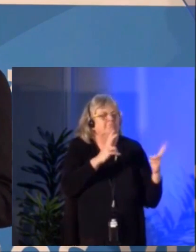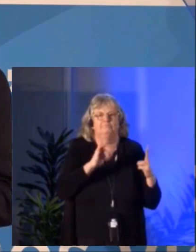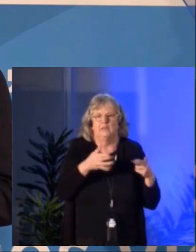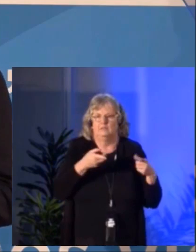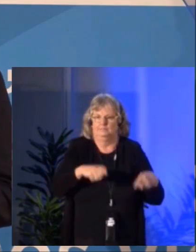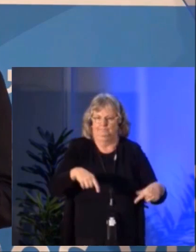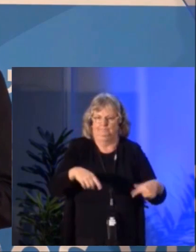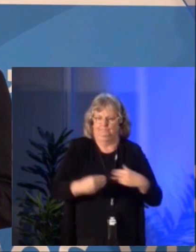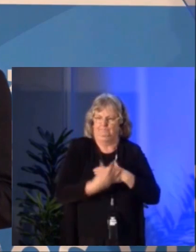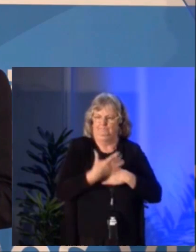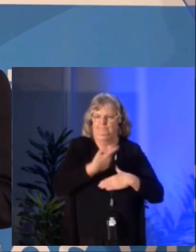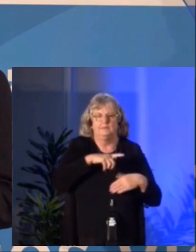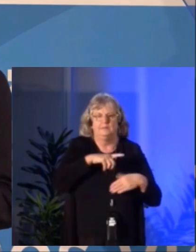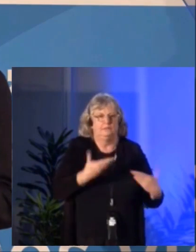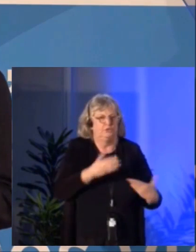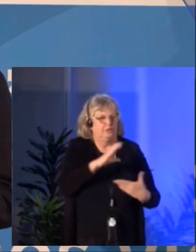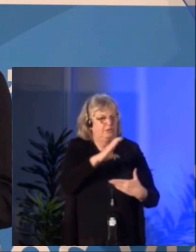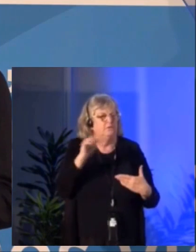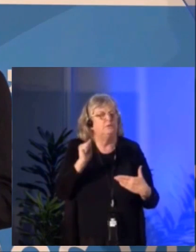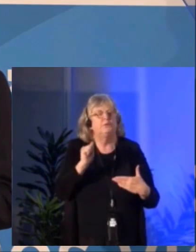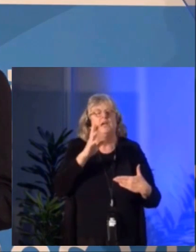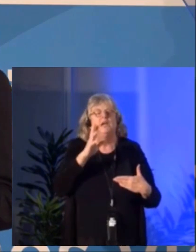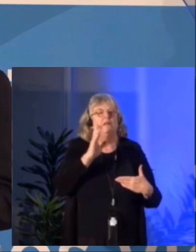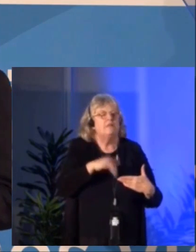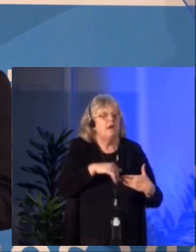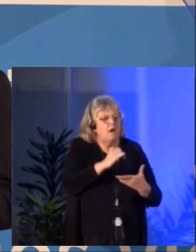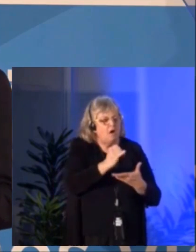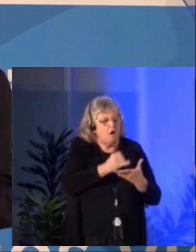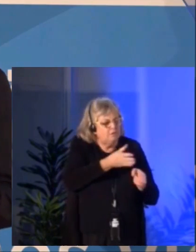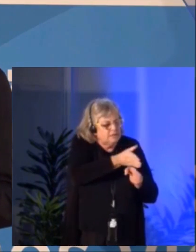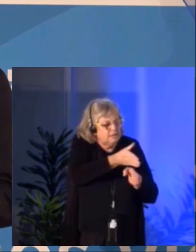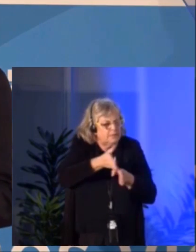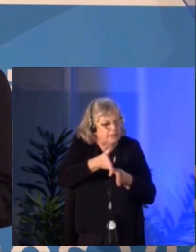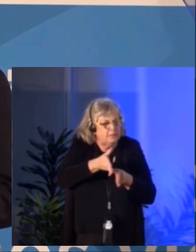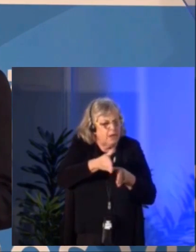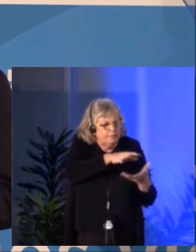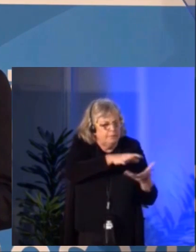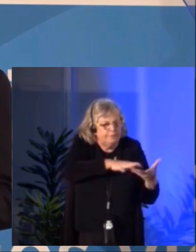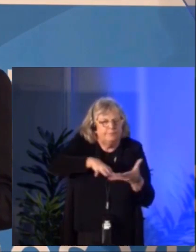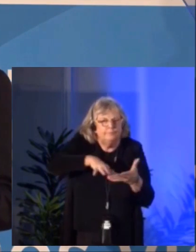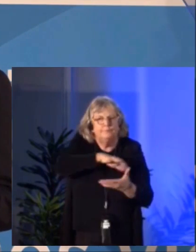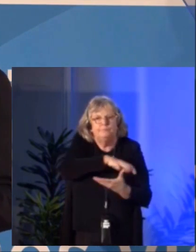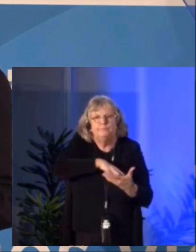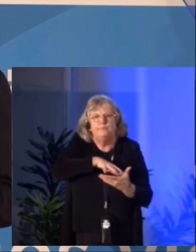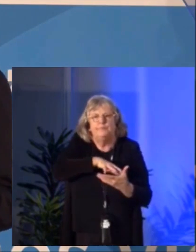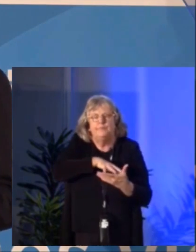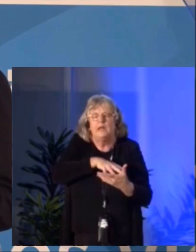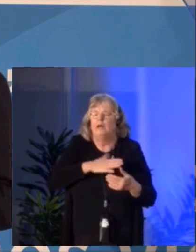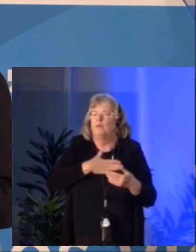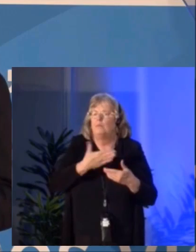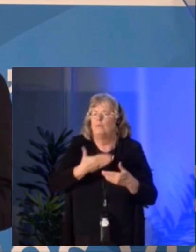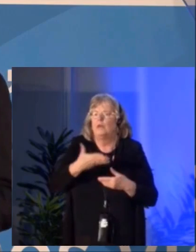The blurring of boundaries between arts discipline. The will to invite arts into the historic process